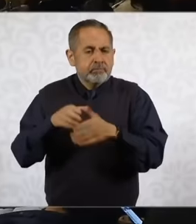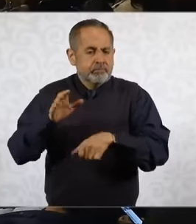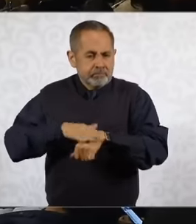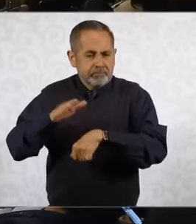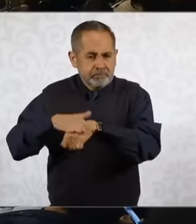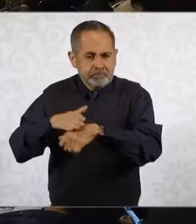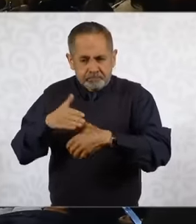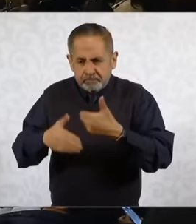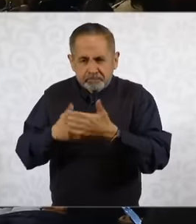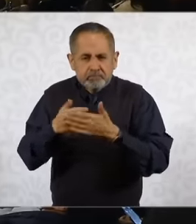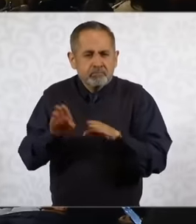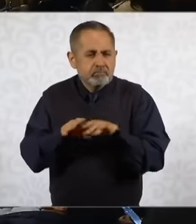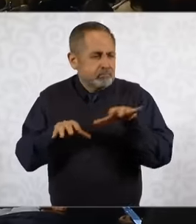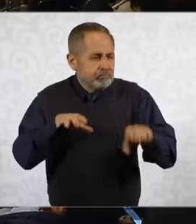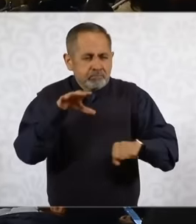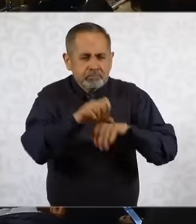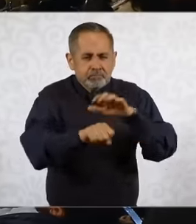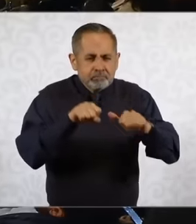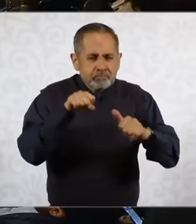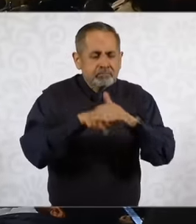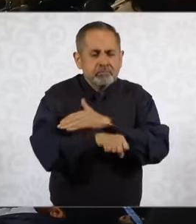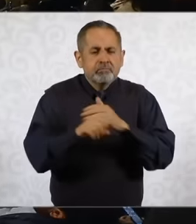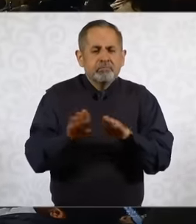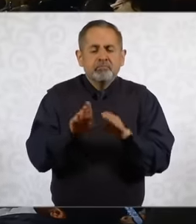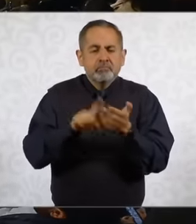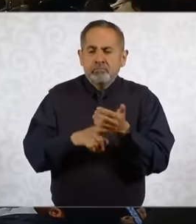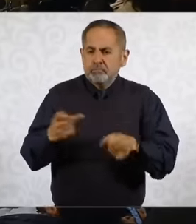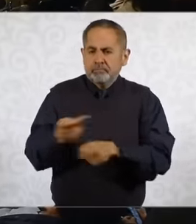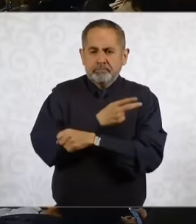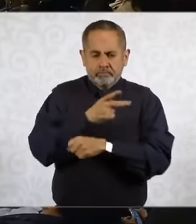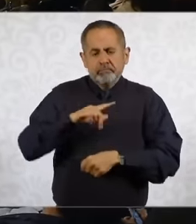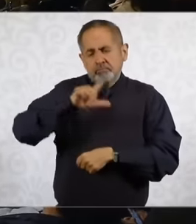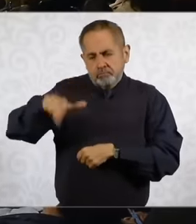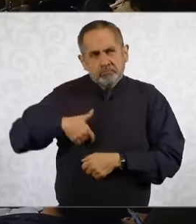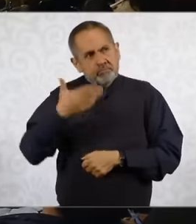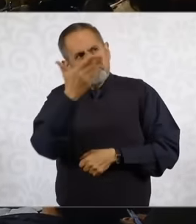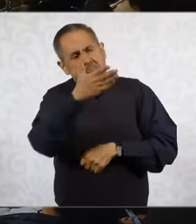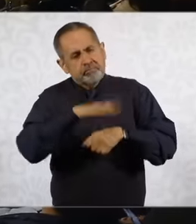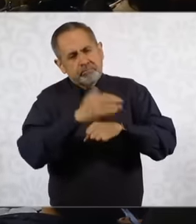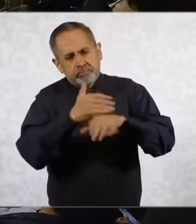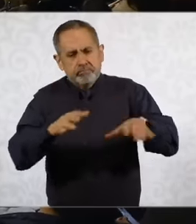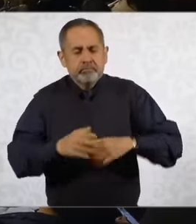arrests that there was in our territory so you could say Guanajuato is still